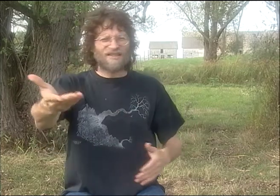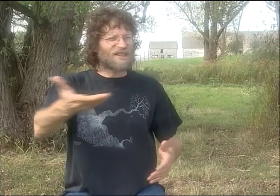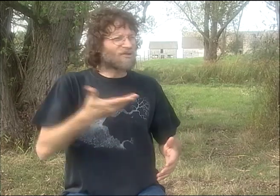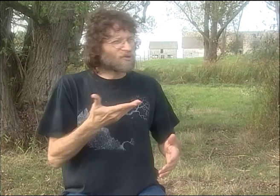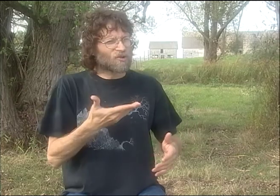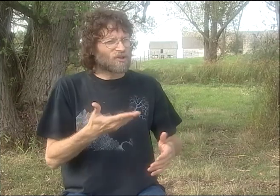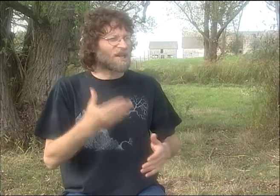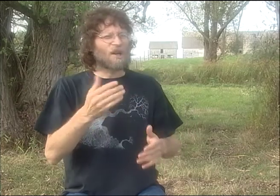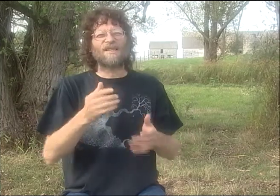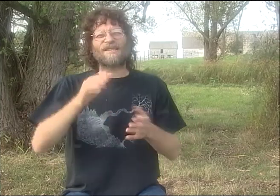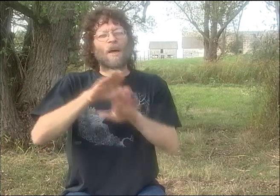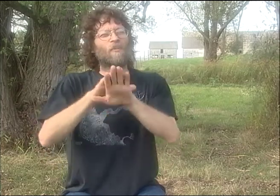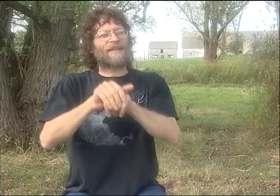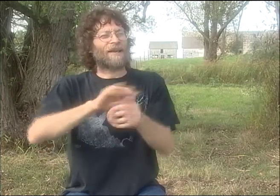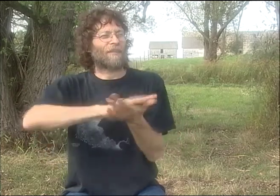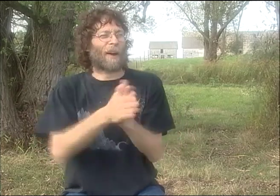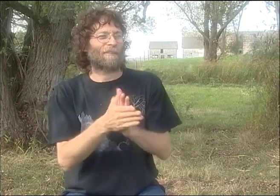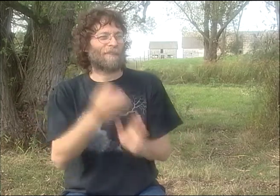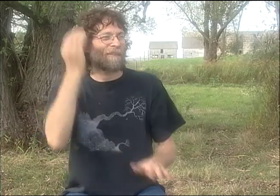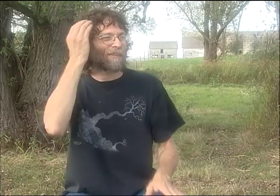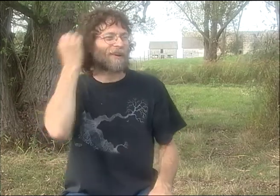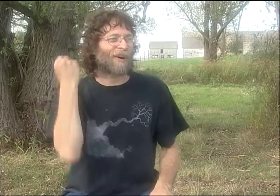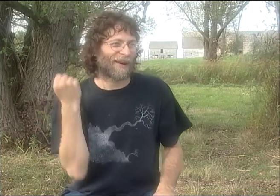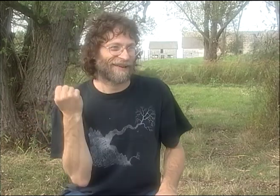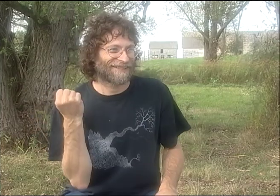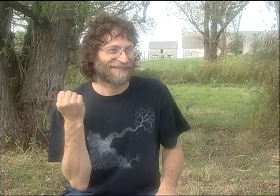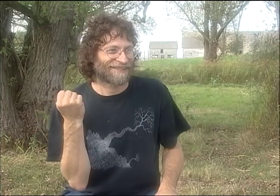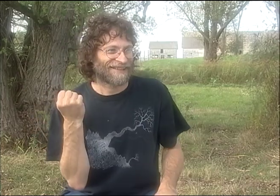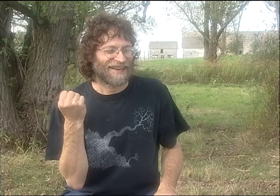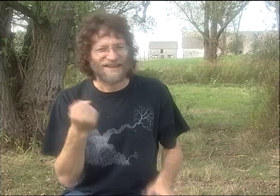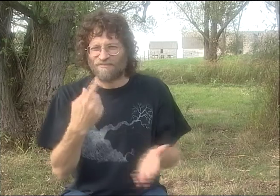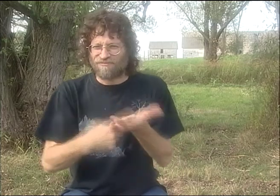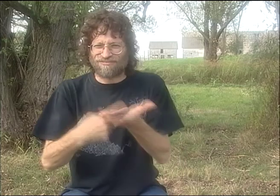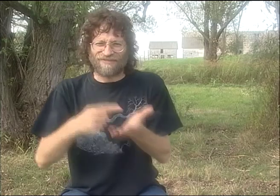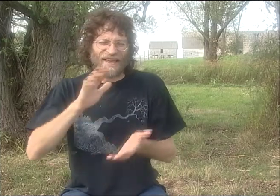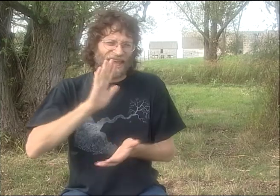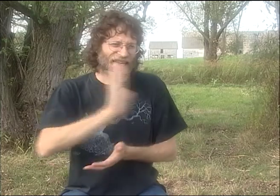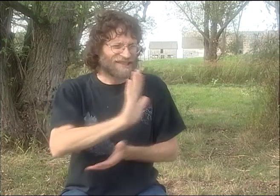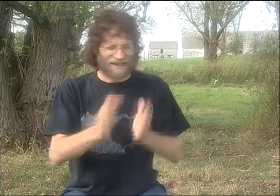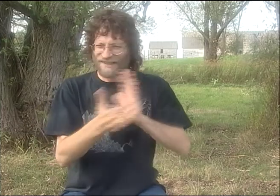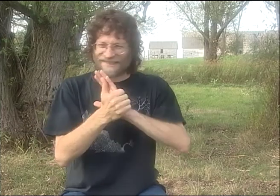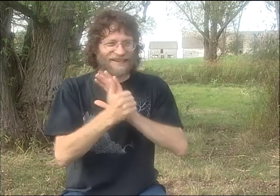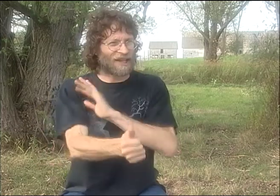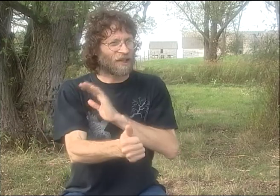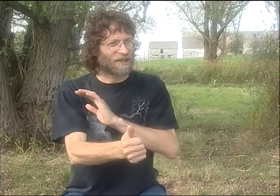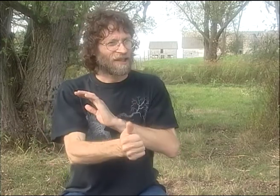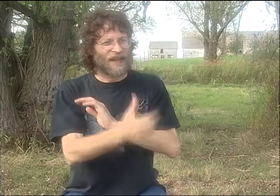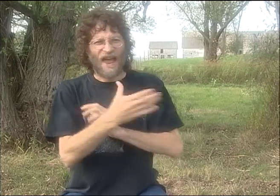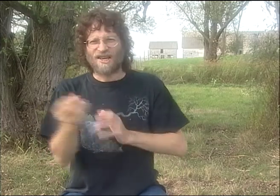DEBBIE INTRODUCED US, AND SHE STOOD UP ON THE STAGE. SHE PRETENDED TO BE PETER,